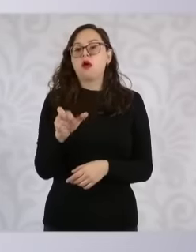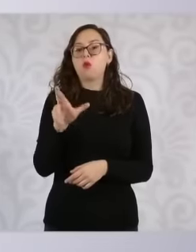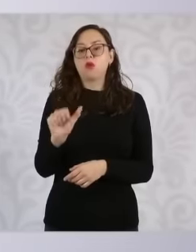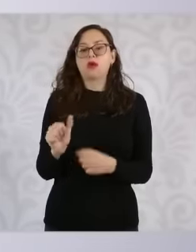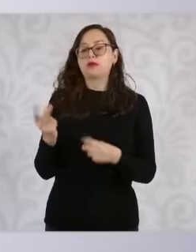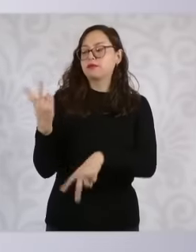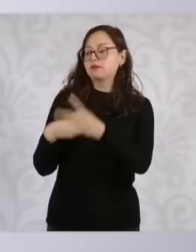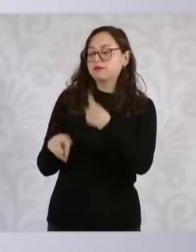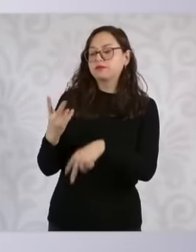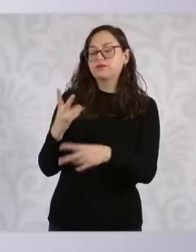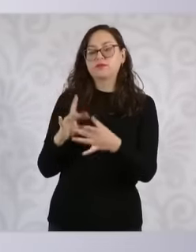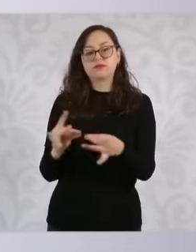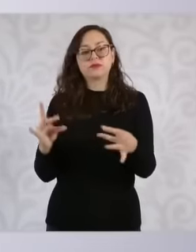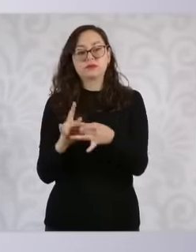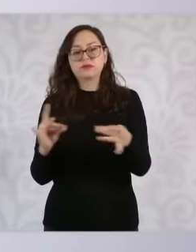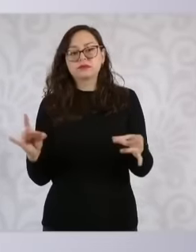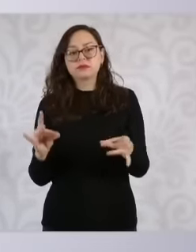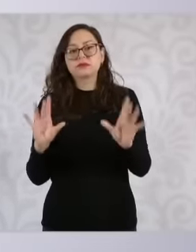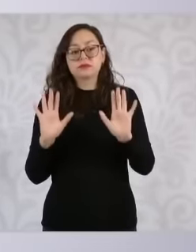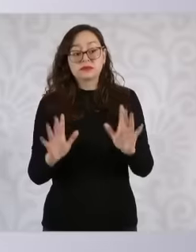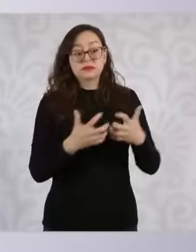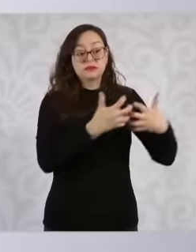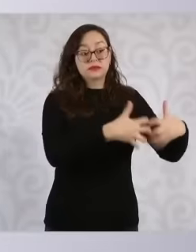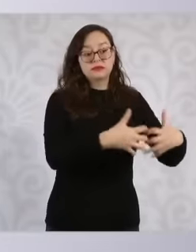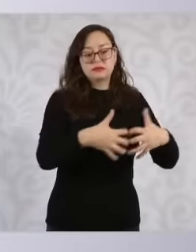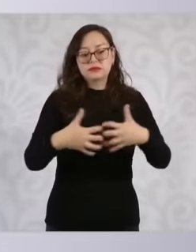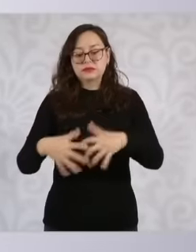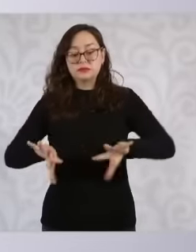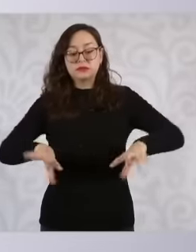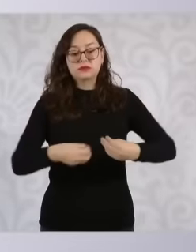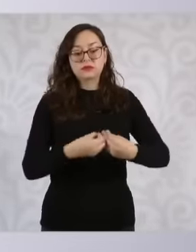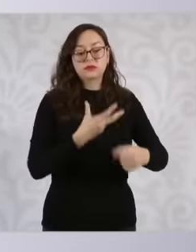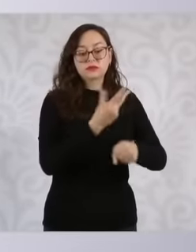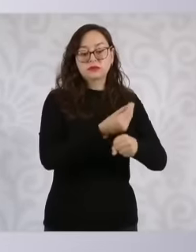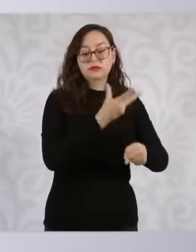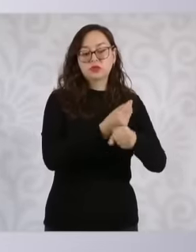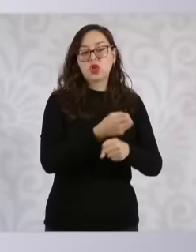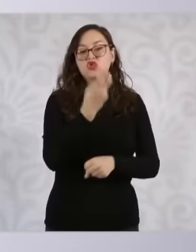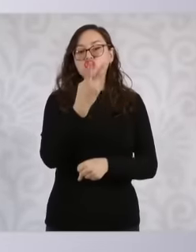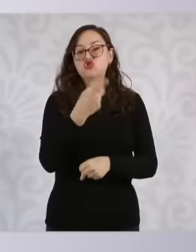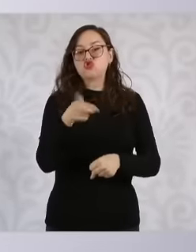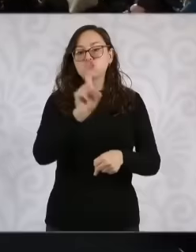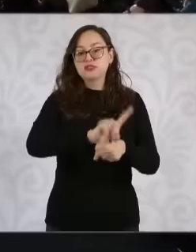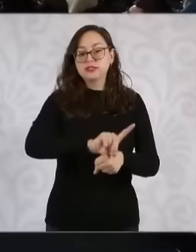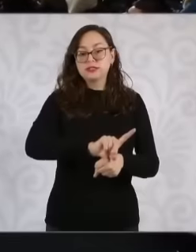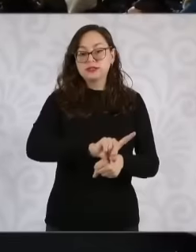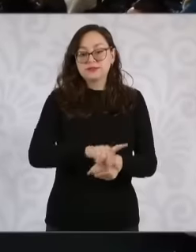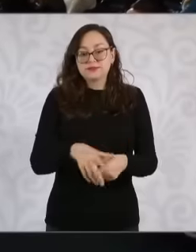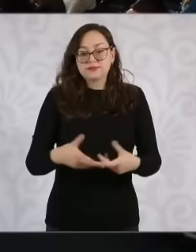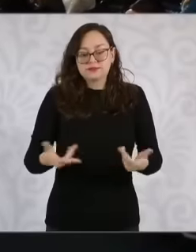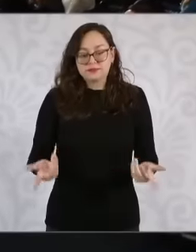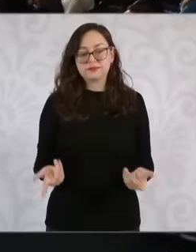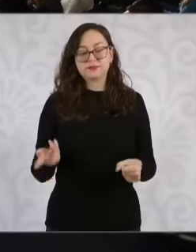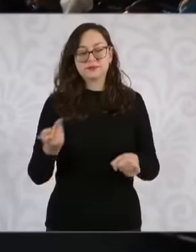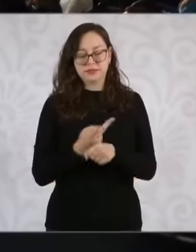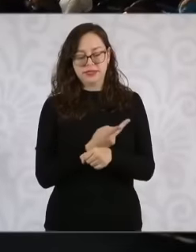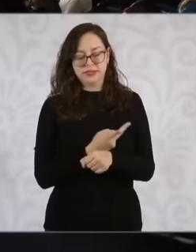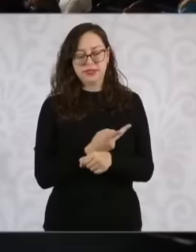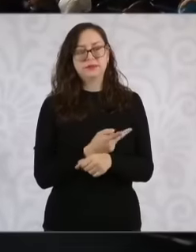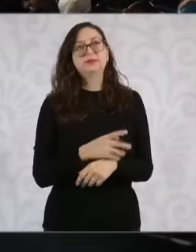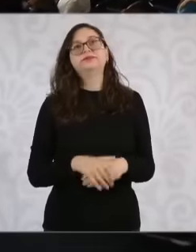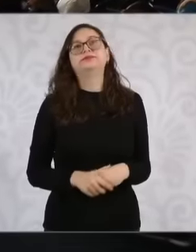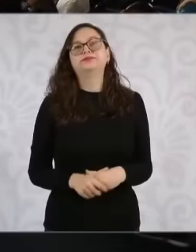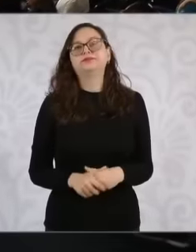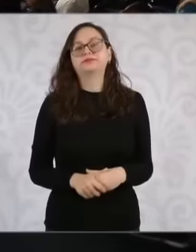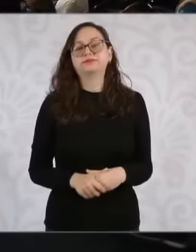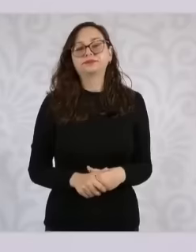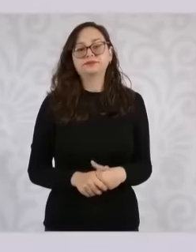in a maximum of two days all the pumping systems will be restored. What happened when